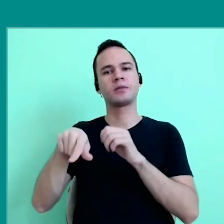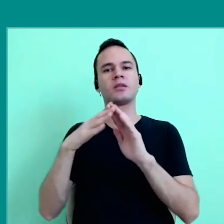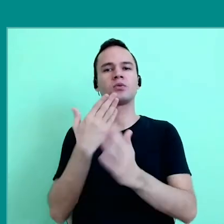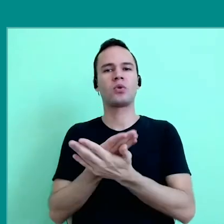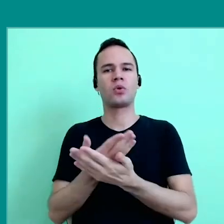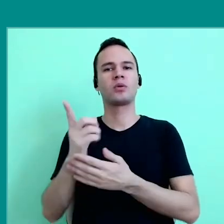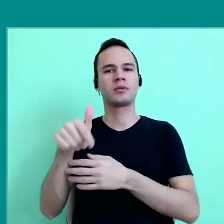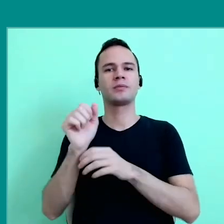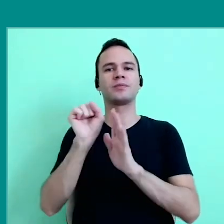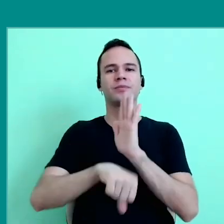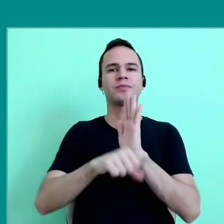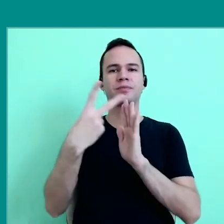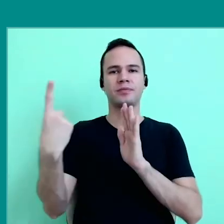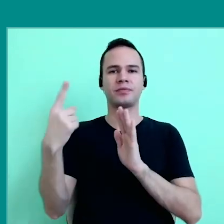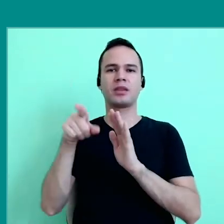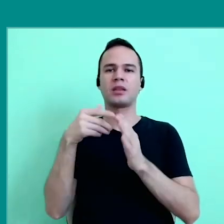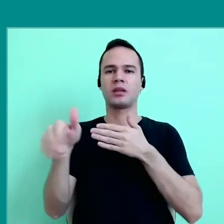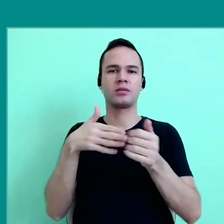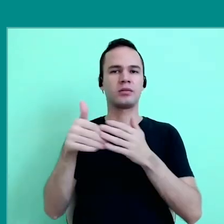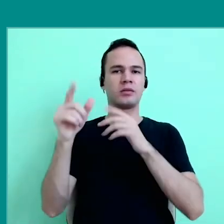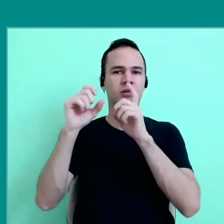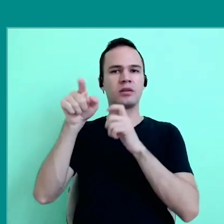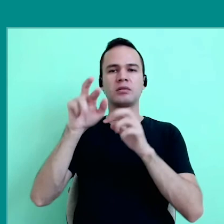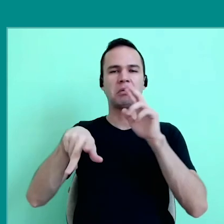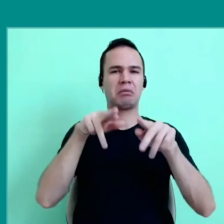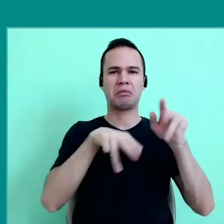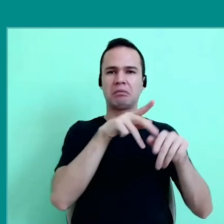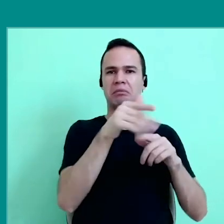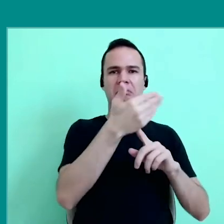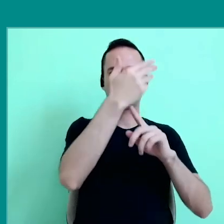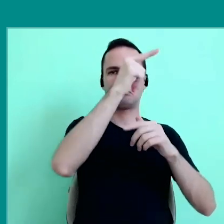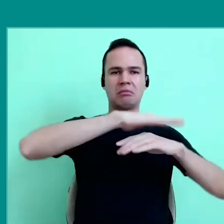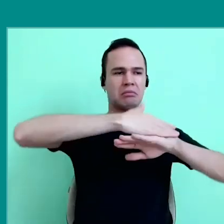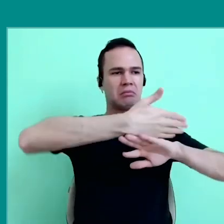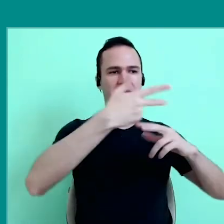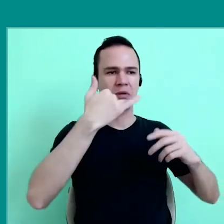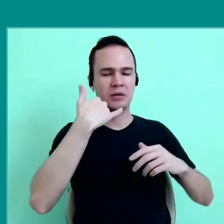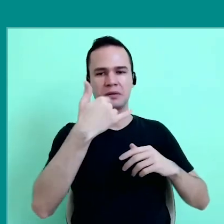in the 21st century, than any image, that various devices technological can say.